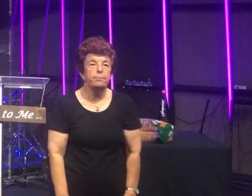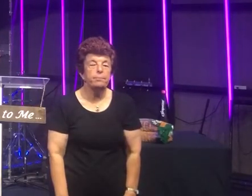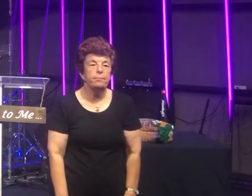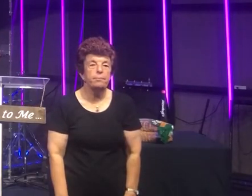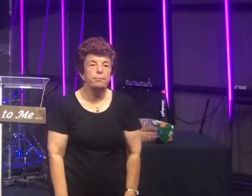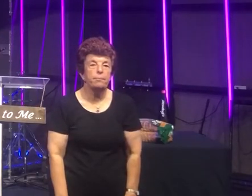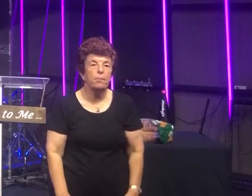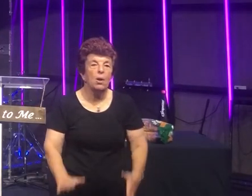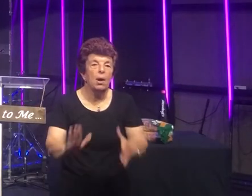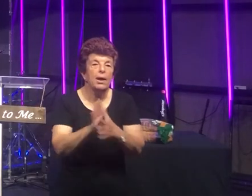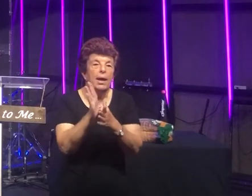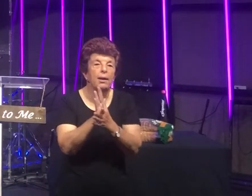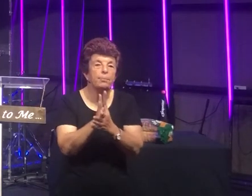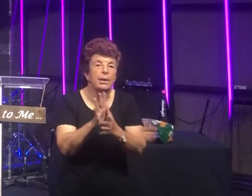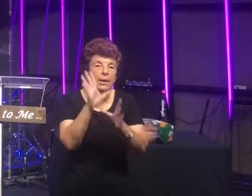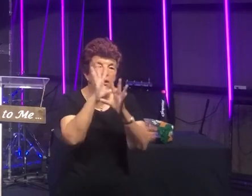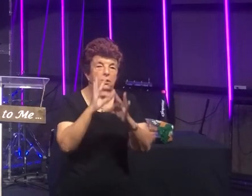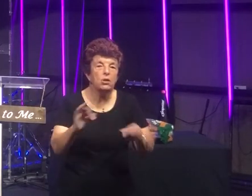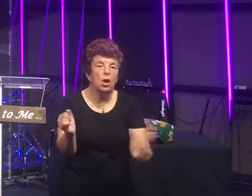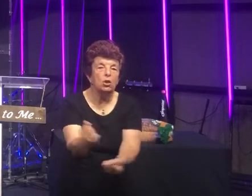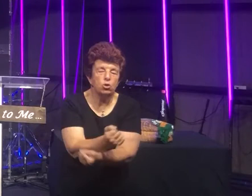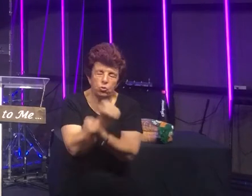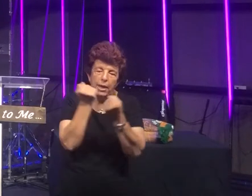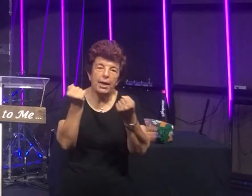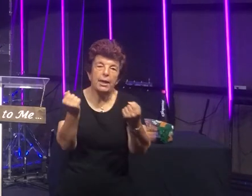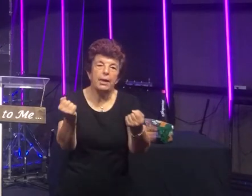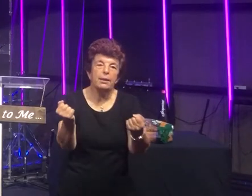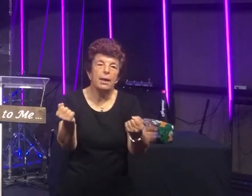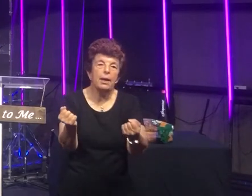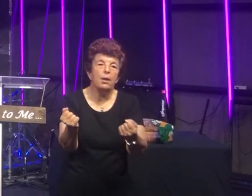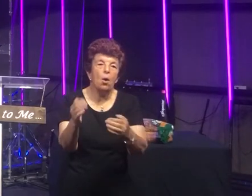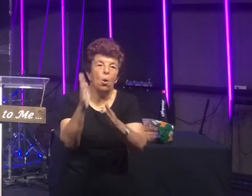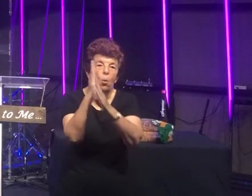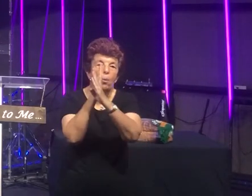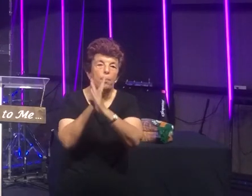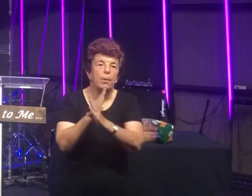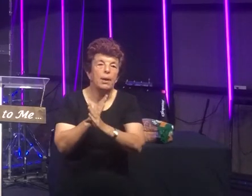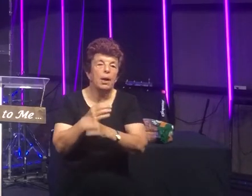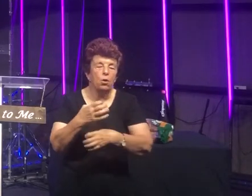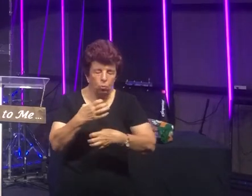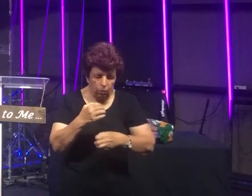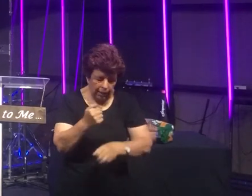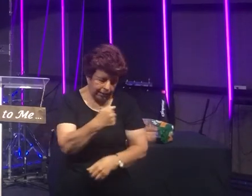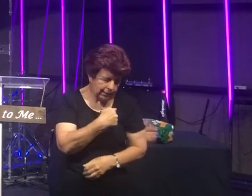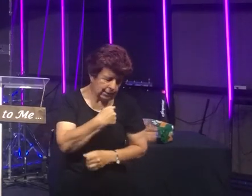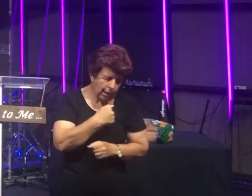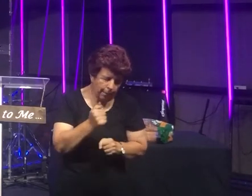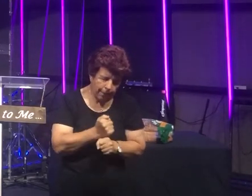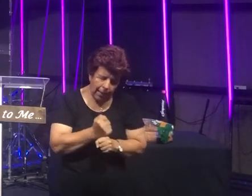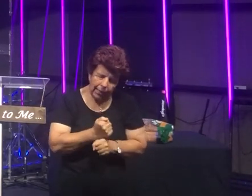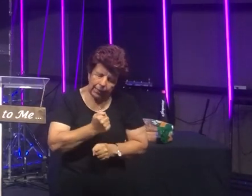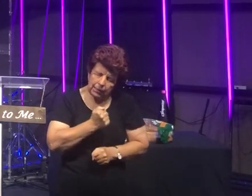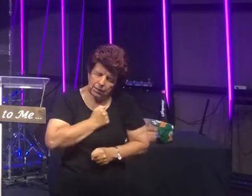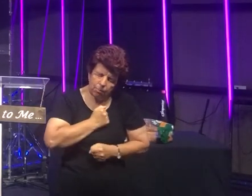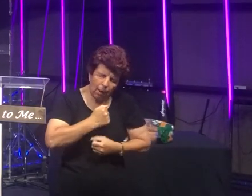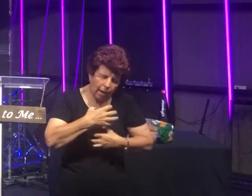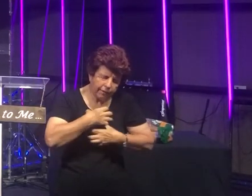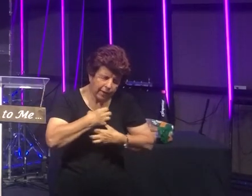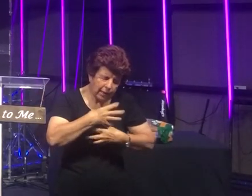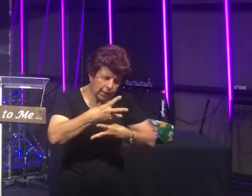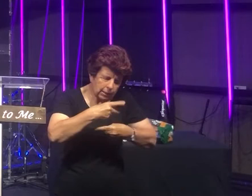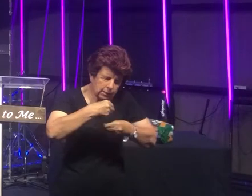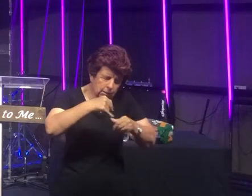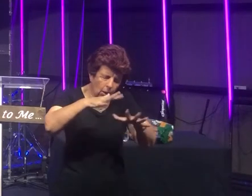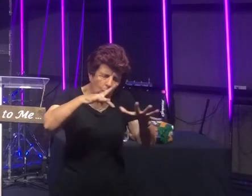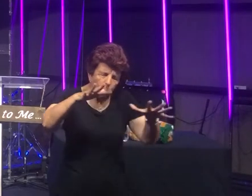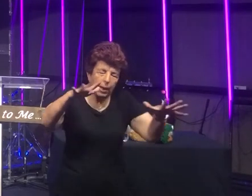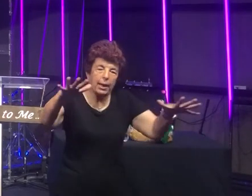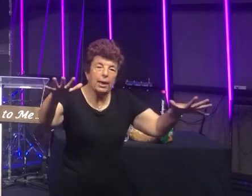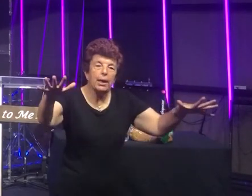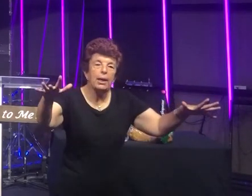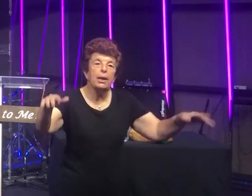Joy and peace, strength and hope Grace that blows all fear away